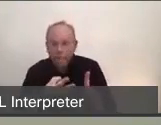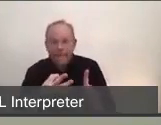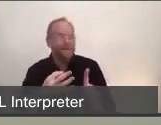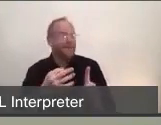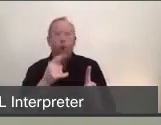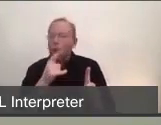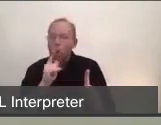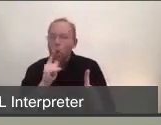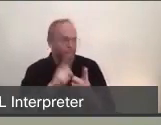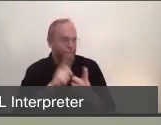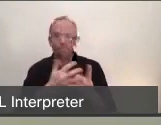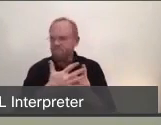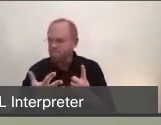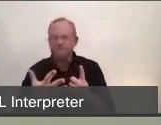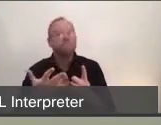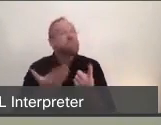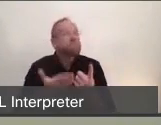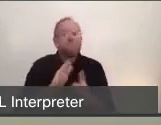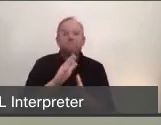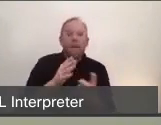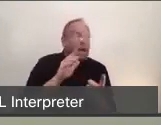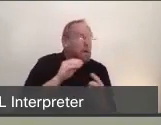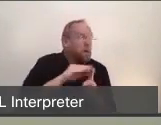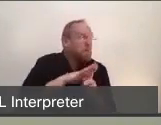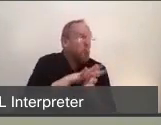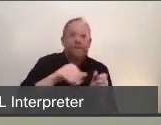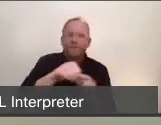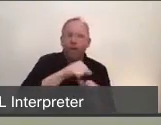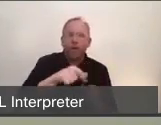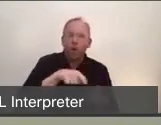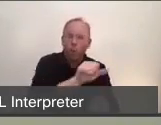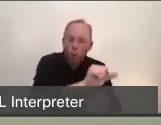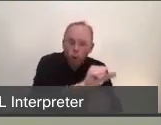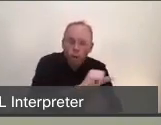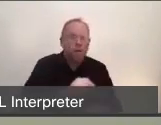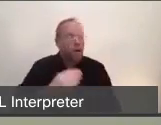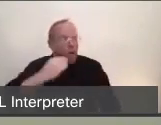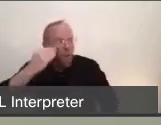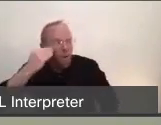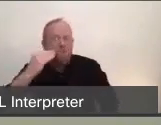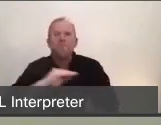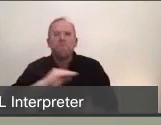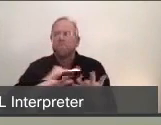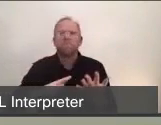including occupational exposures, close household contacts, and acquaintances, and exposures especially to vulnerable communities.